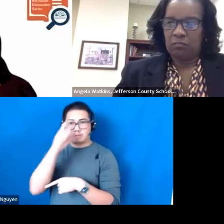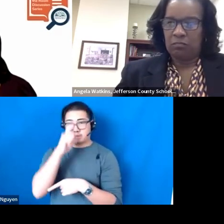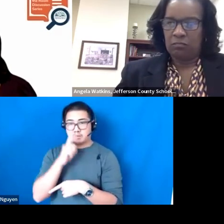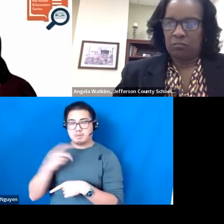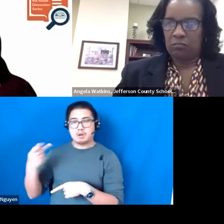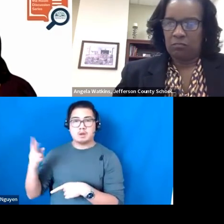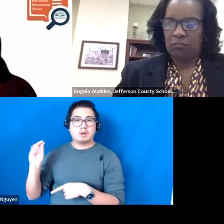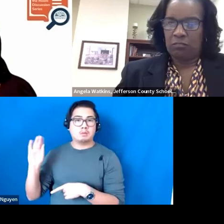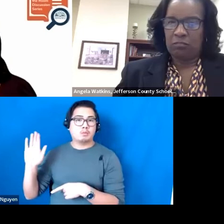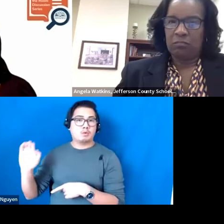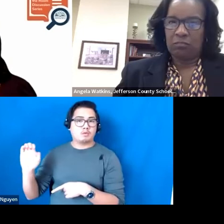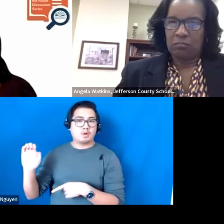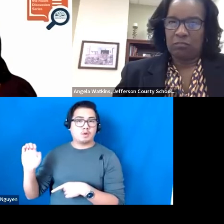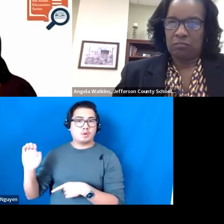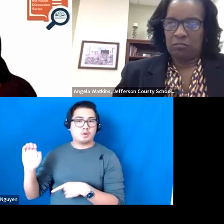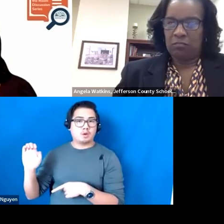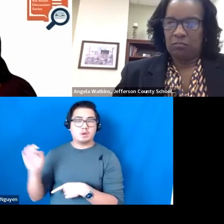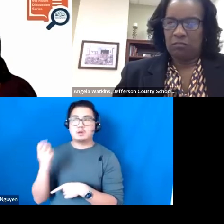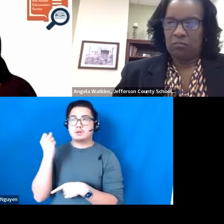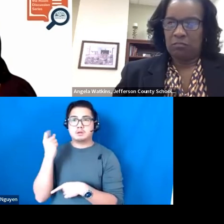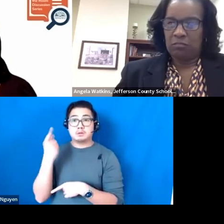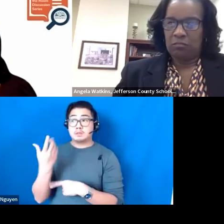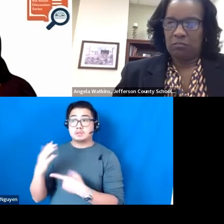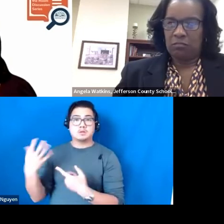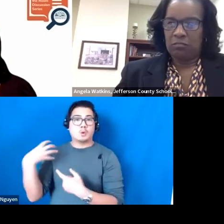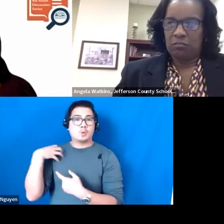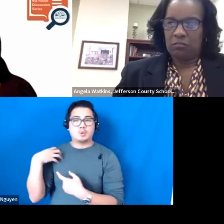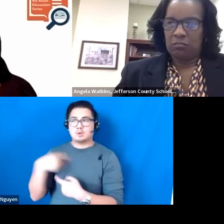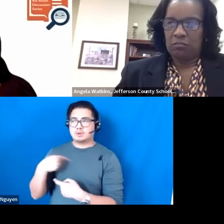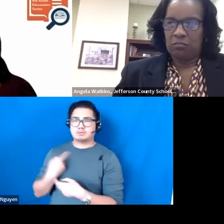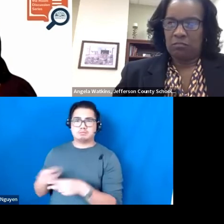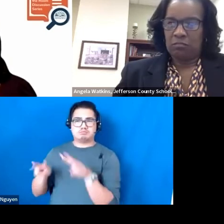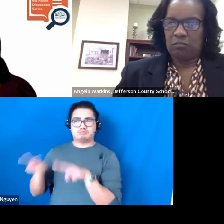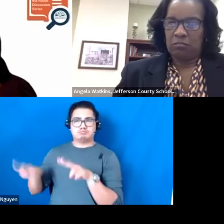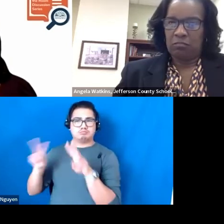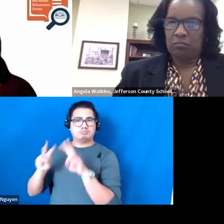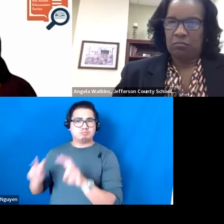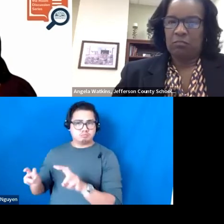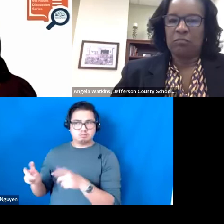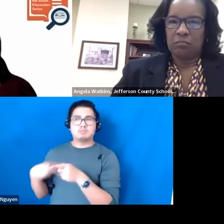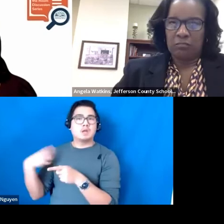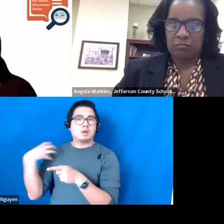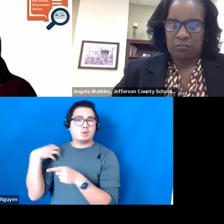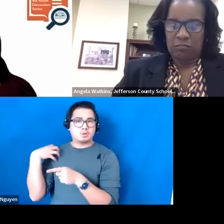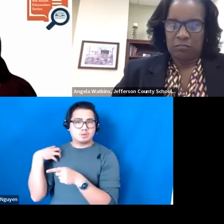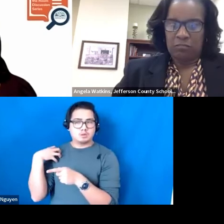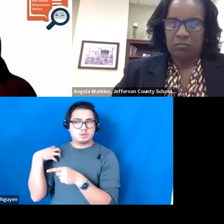We have coaching broken down to look at: This is coaching. This is coaching that is better.